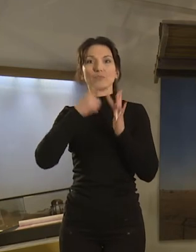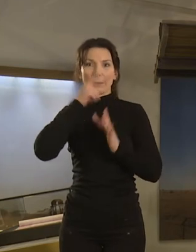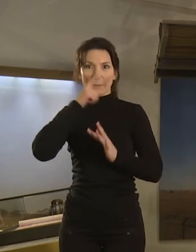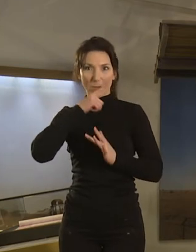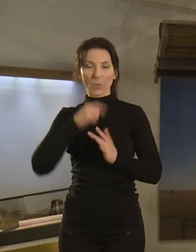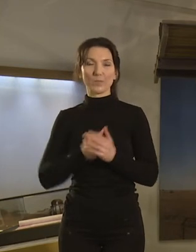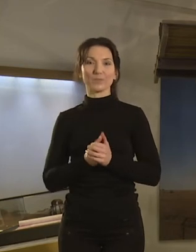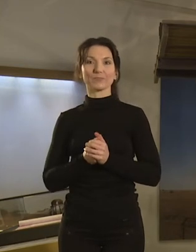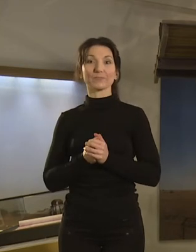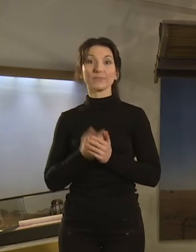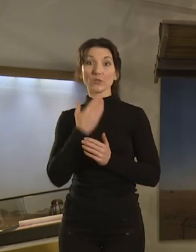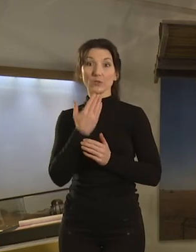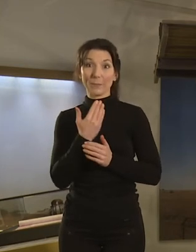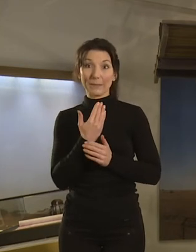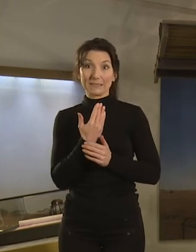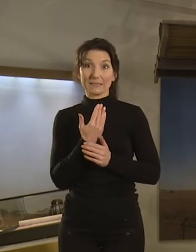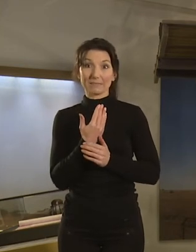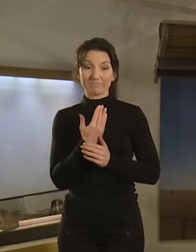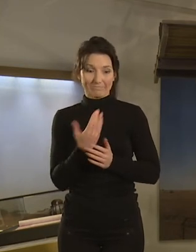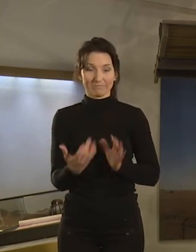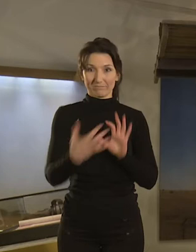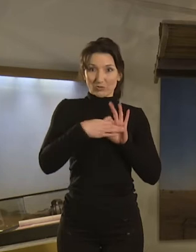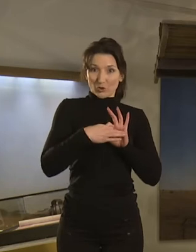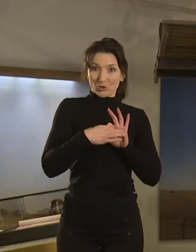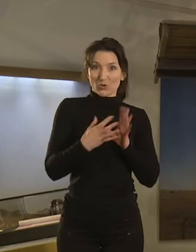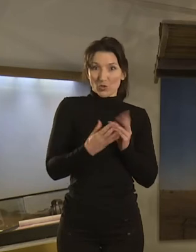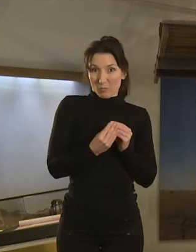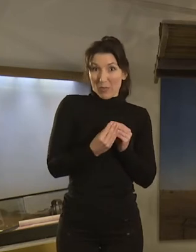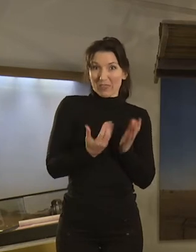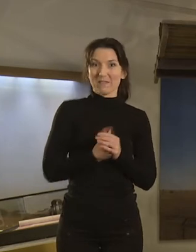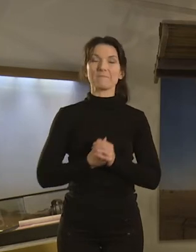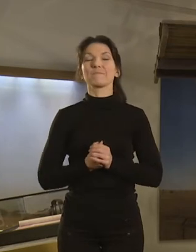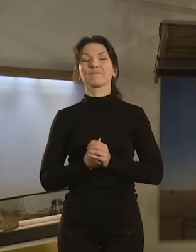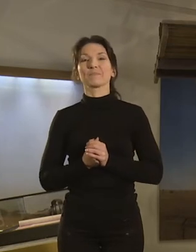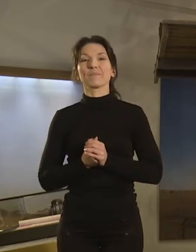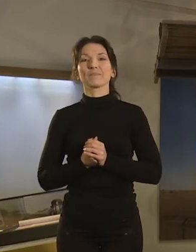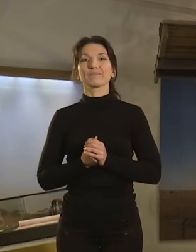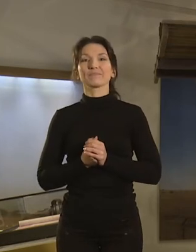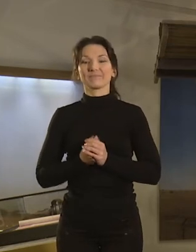today. So please everyone at home feel free to join in the actions. Here is the